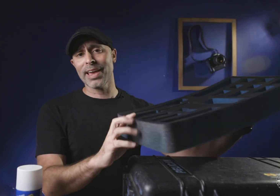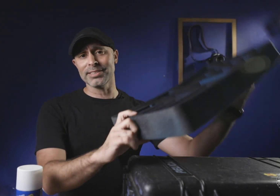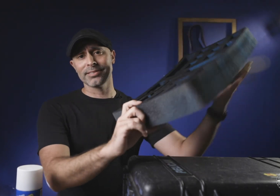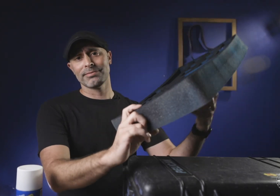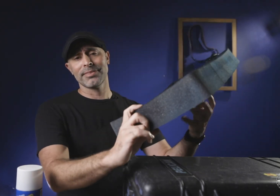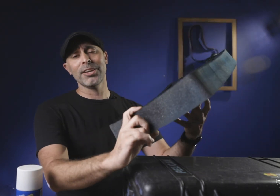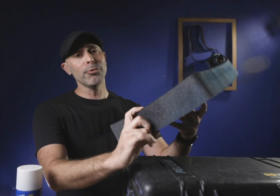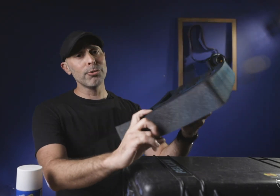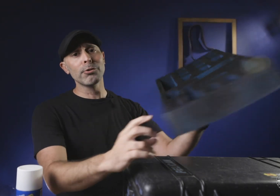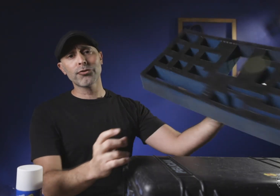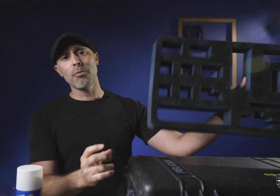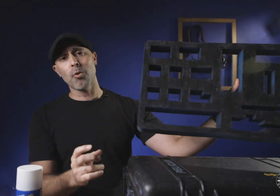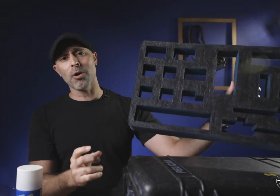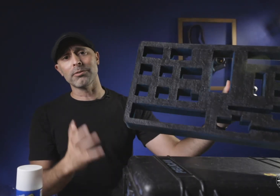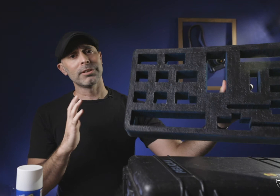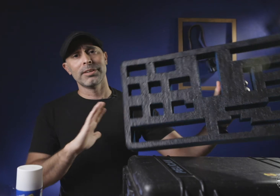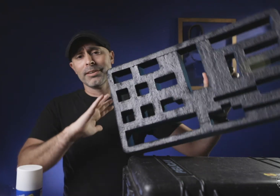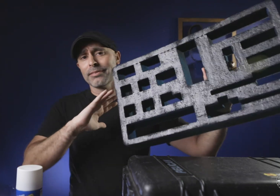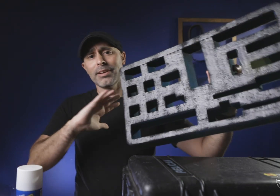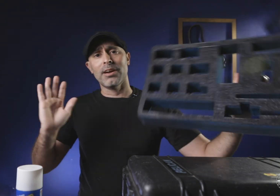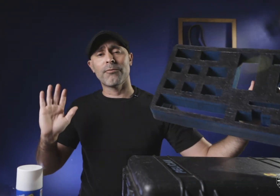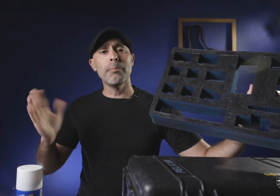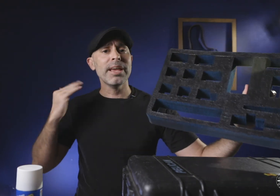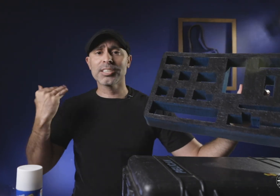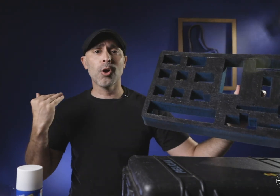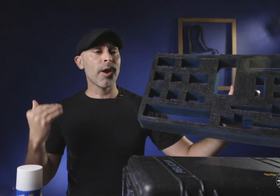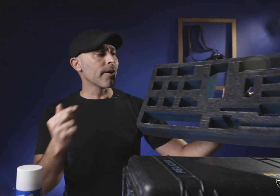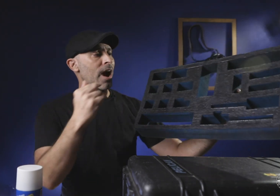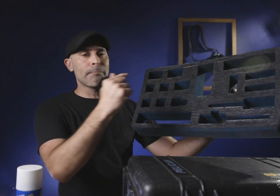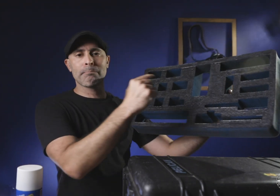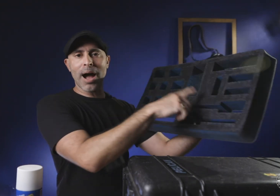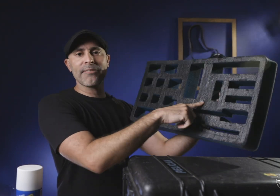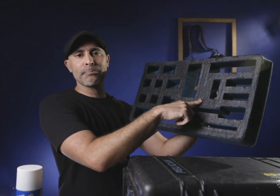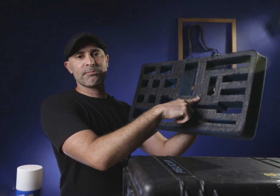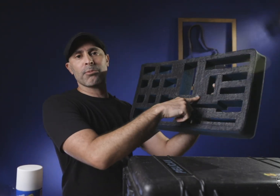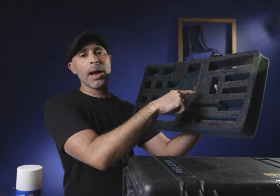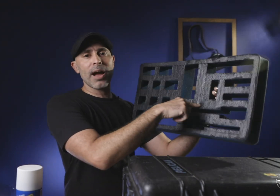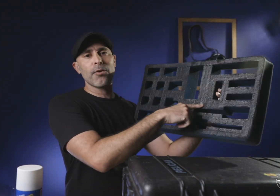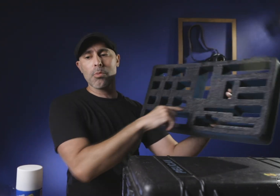case and you do use some core for me it's a no-brainer I buy when I buy foam